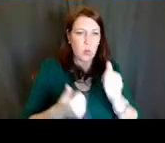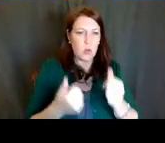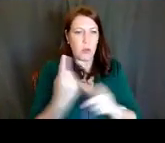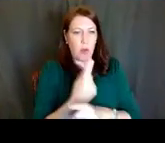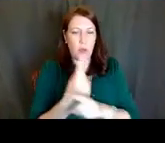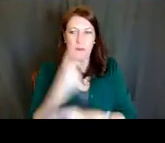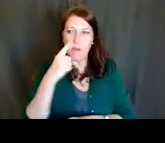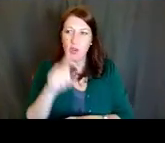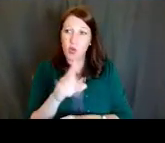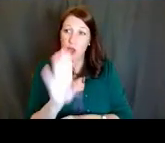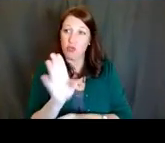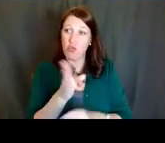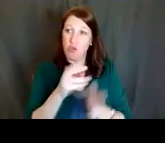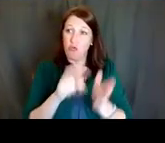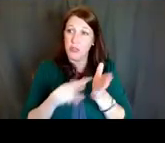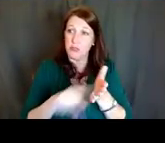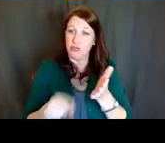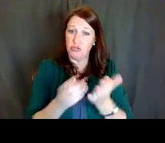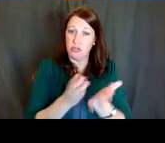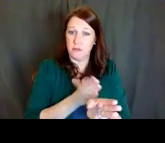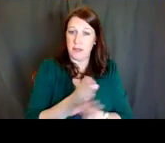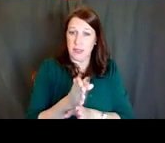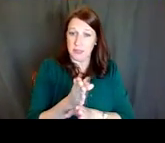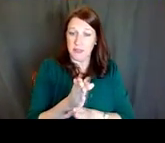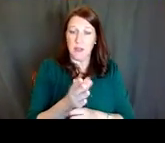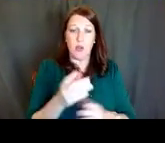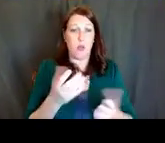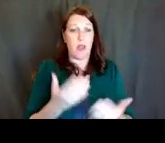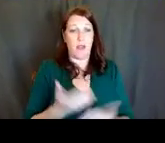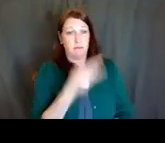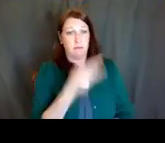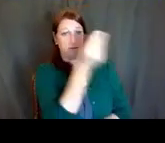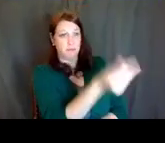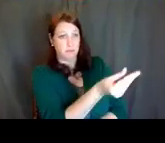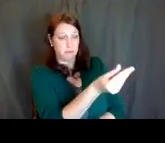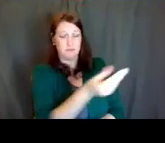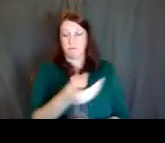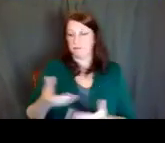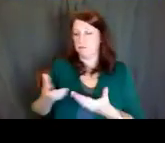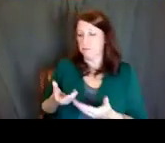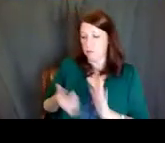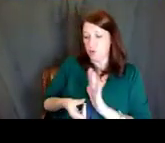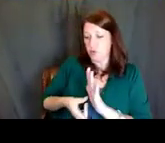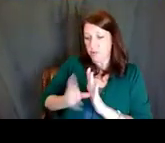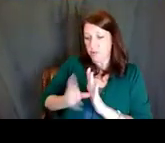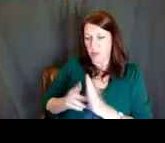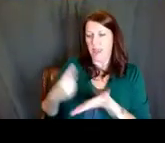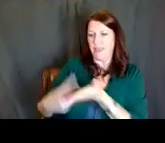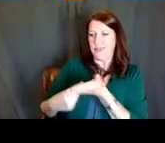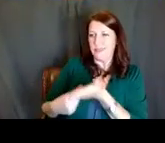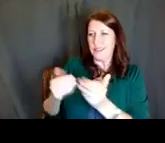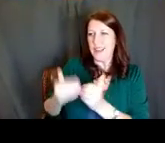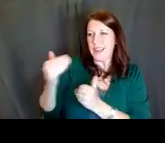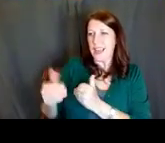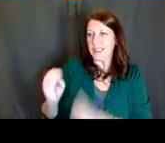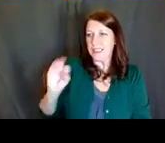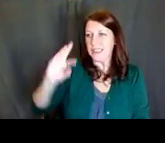And also once your application is submitted and reviewed, they can discuss next steps with you if you're not funded, or even if you are funded.